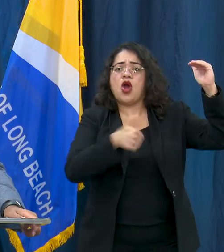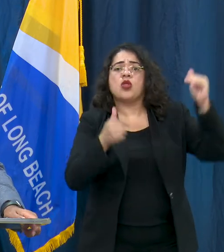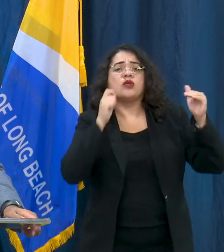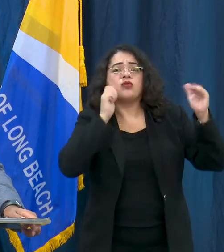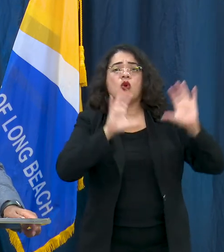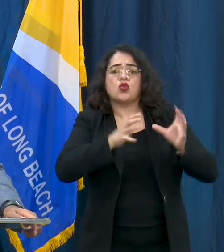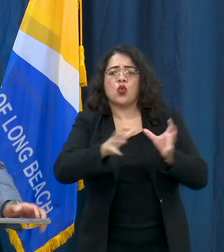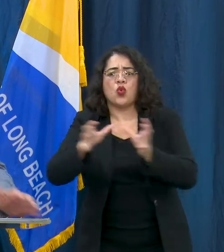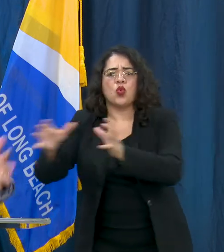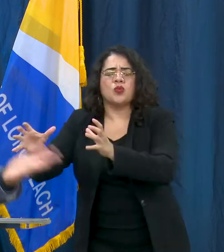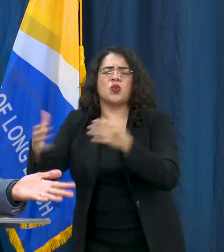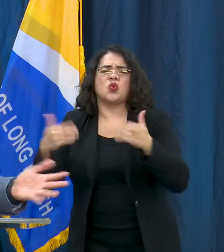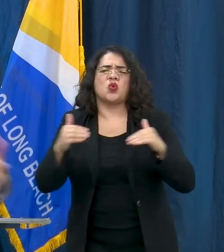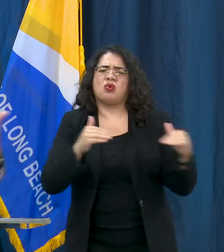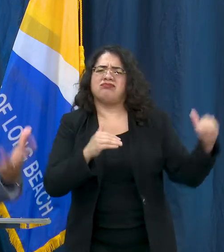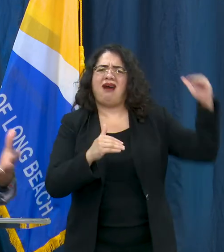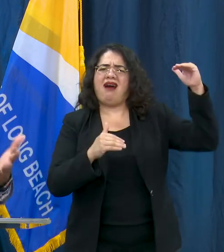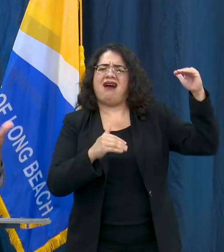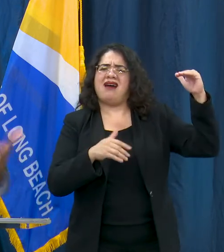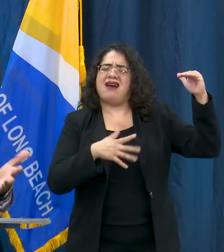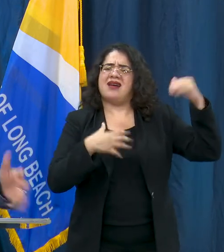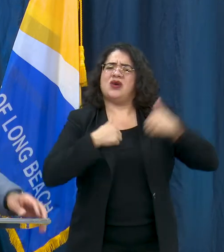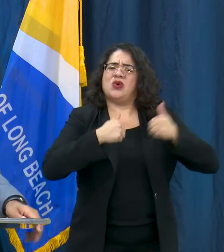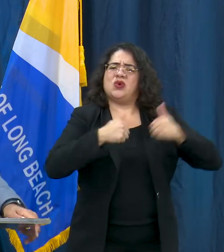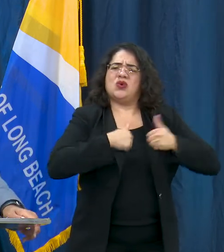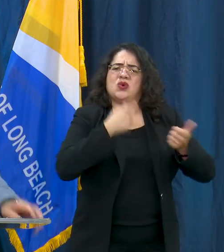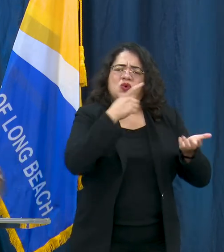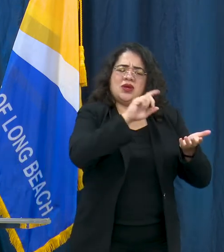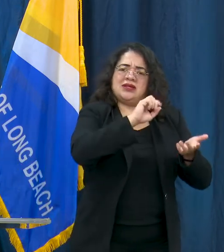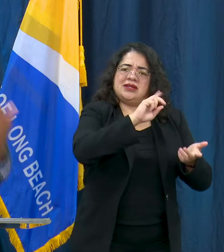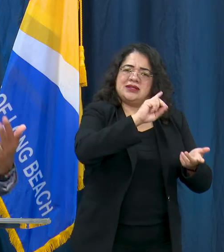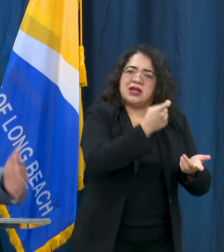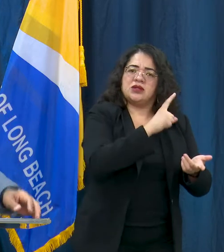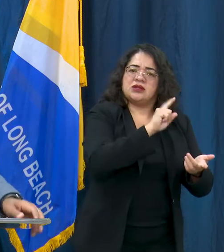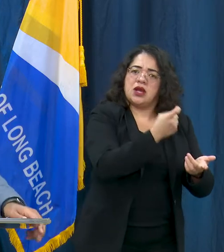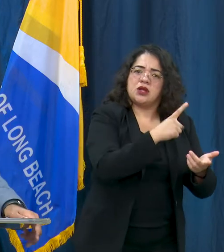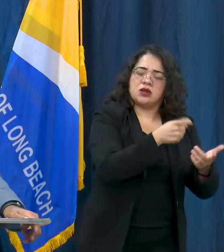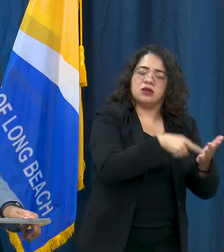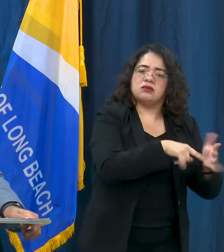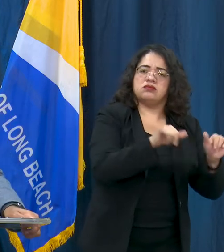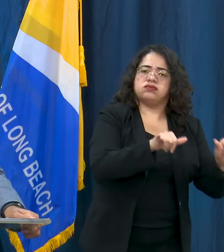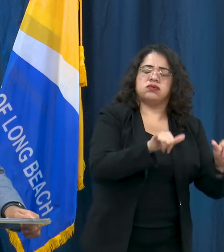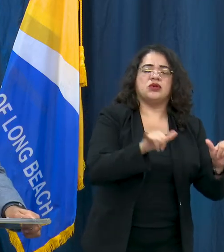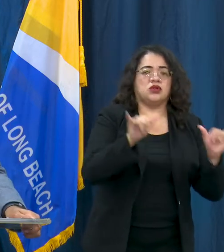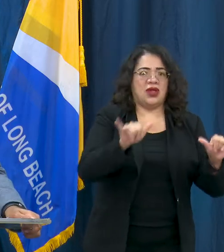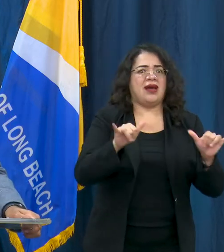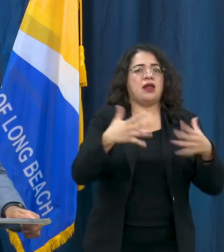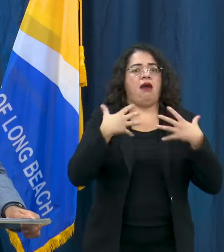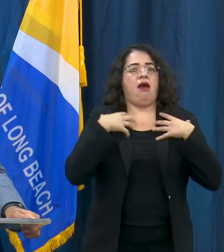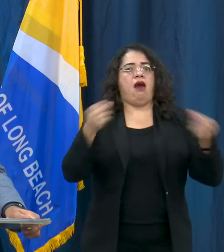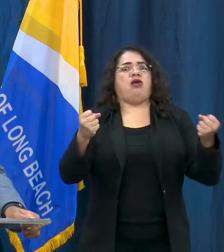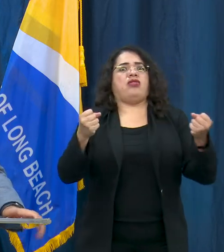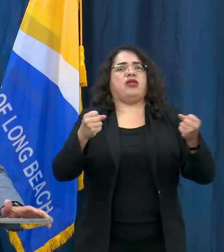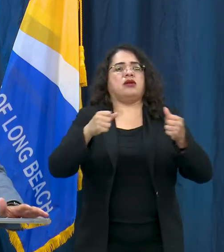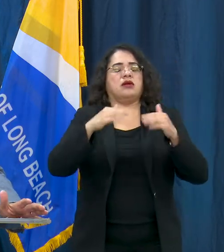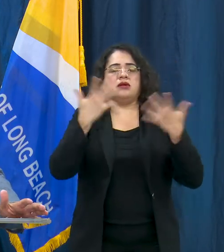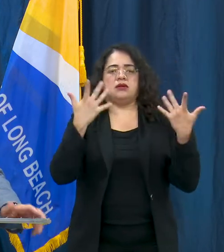within all systems but especially within health as well which is why these conversations are so important and as we speak about